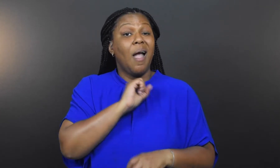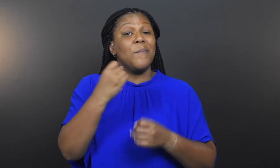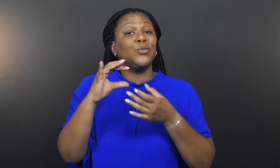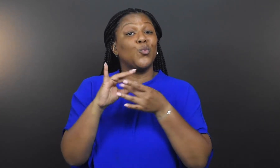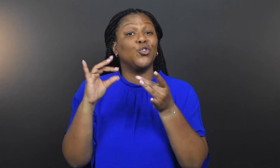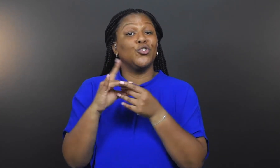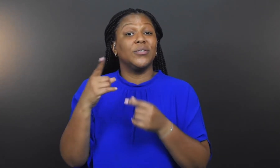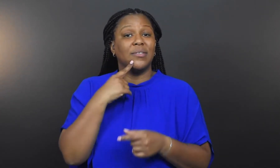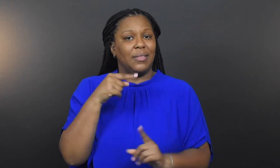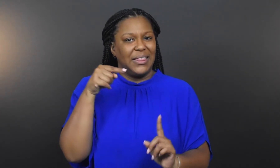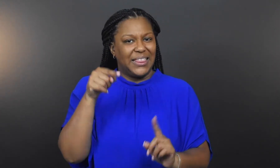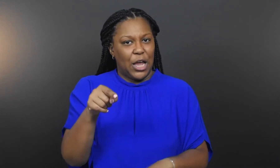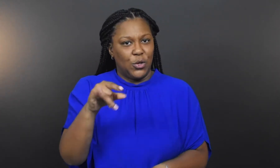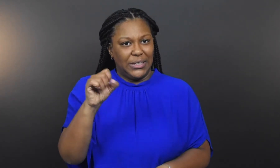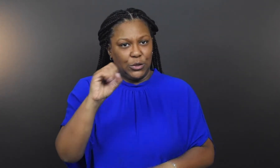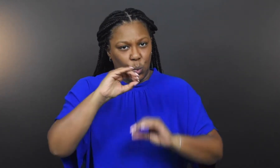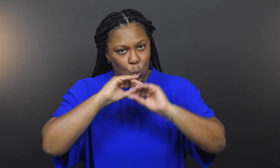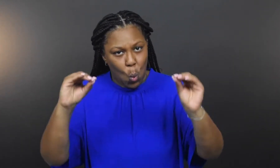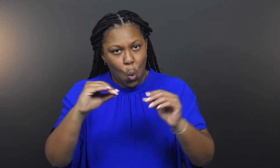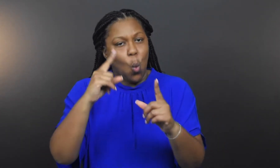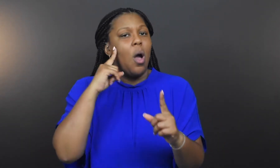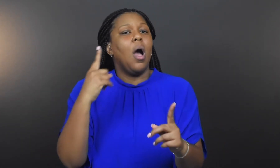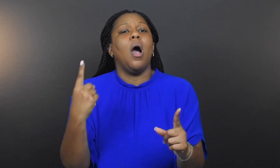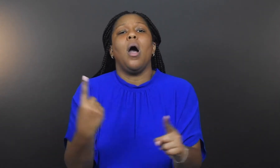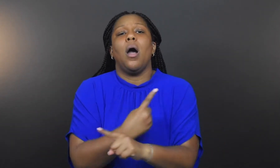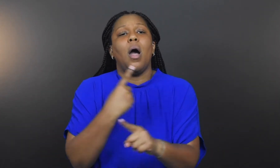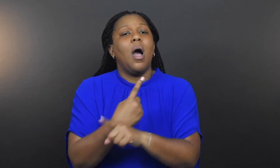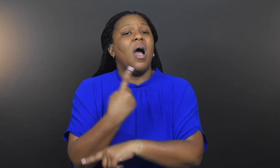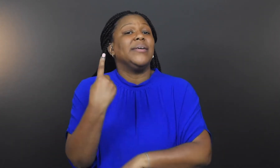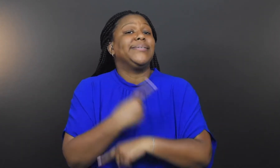In Bob’s words: “There is no typical day.